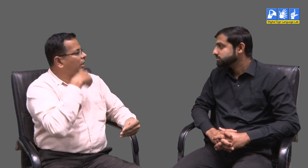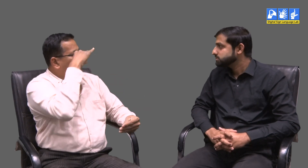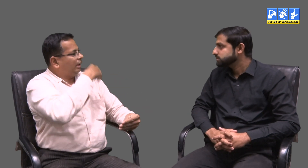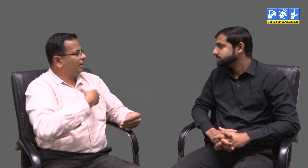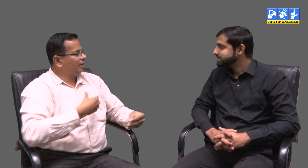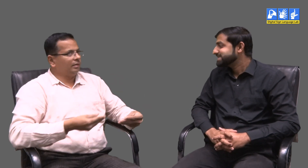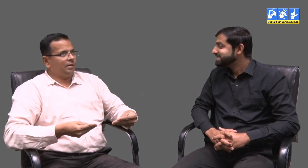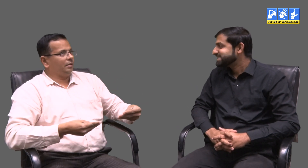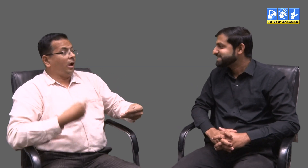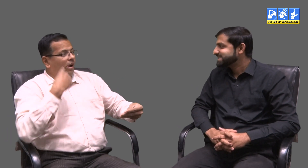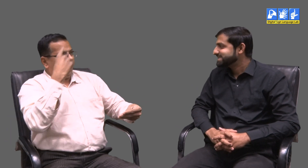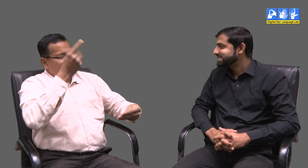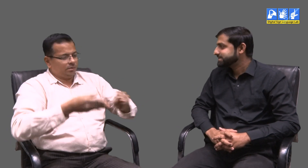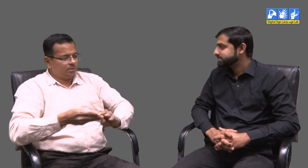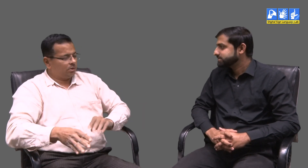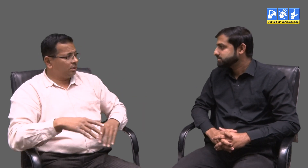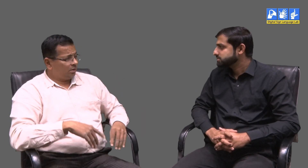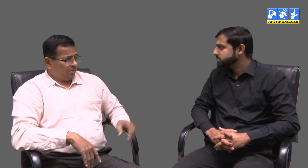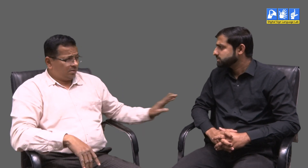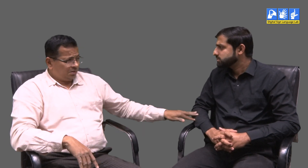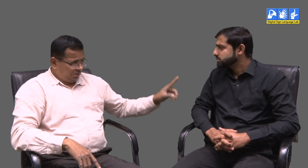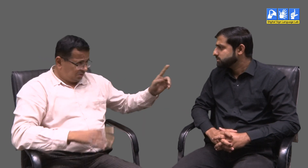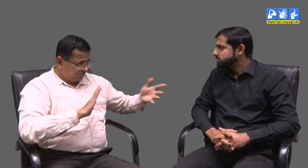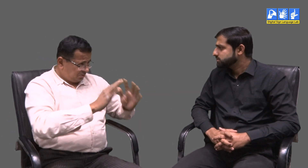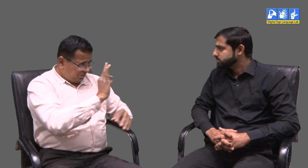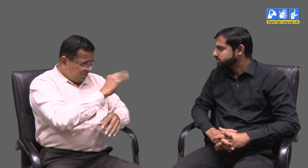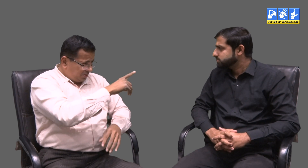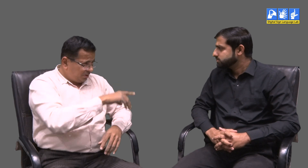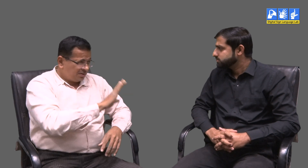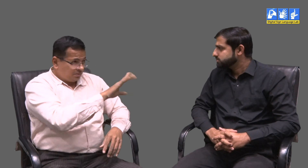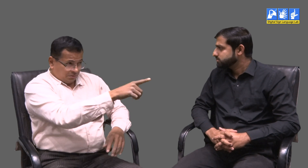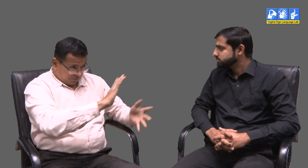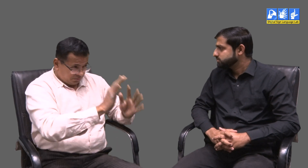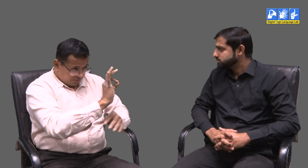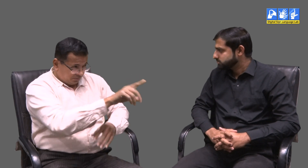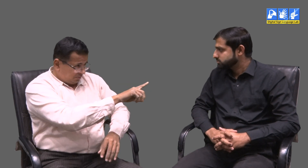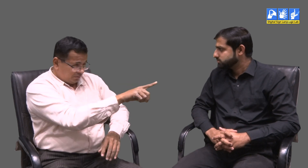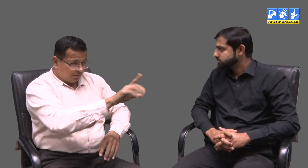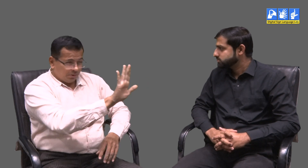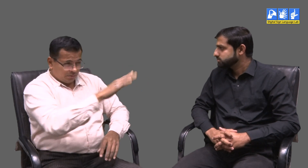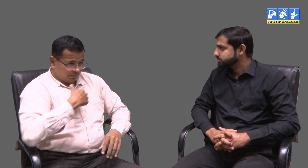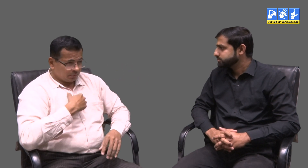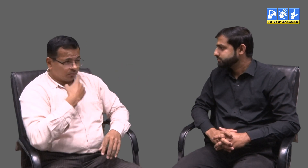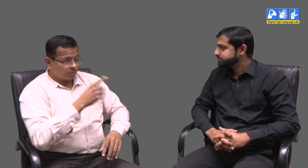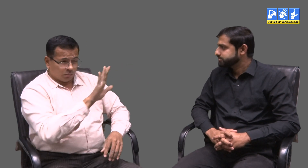then I know there are errors in my letter. Then I challenge the hearing person saying if he claims to be good with sign language